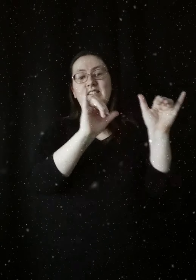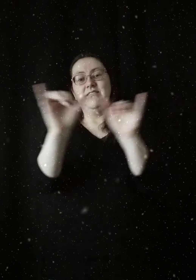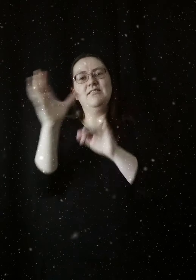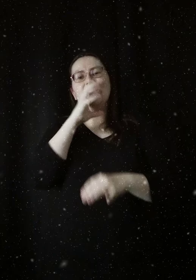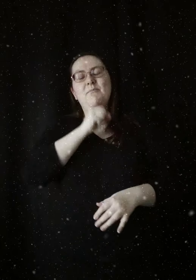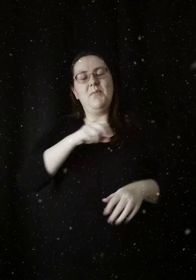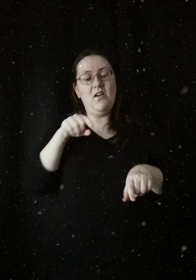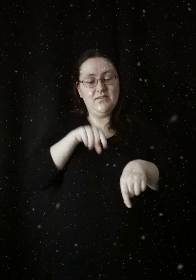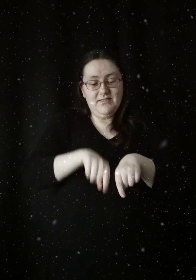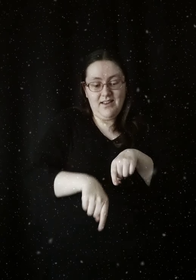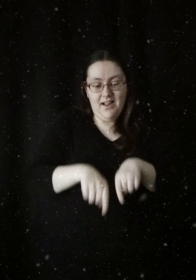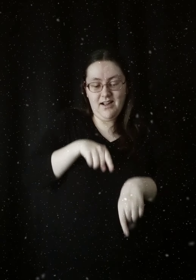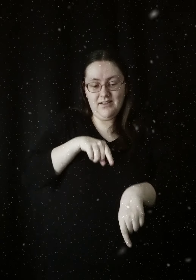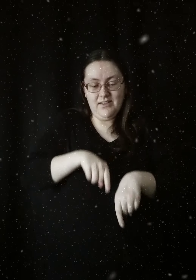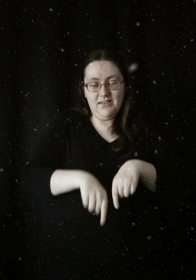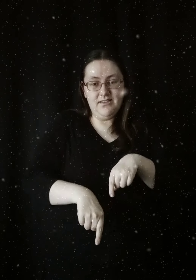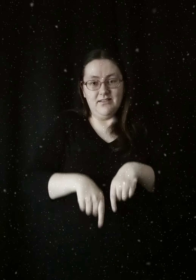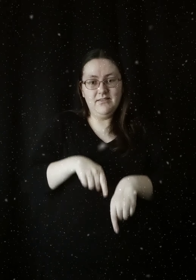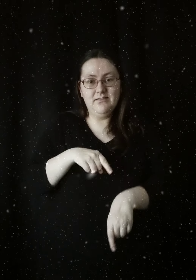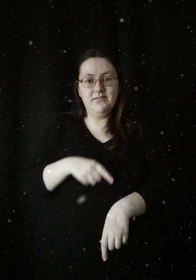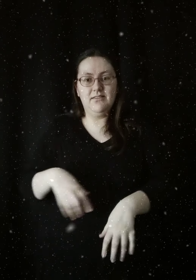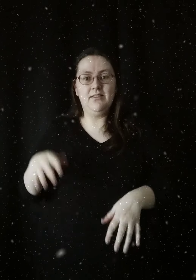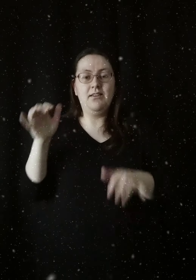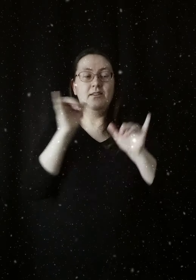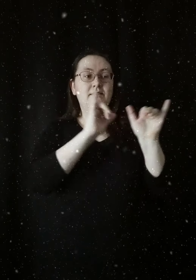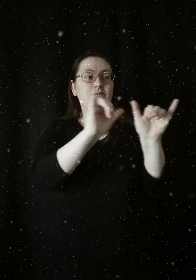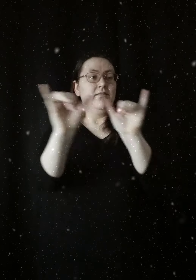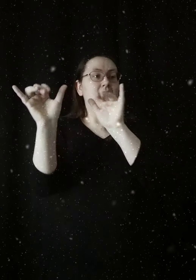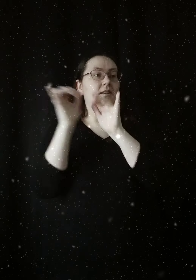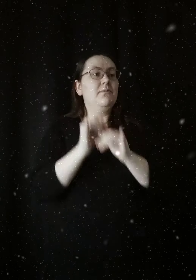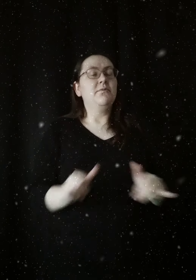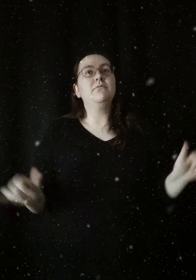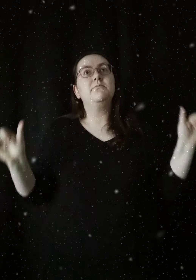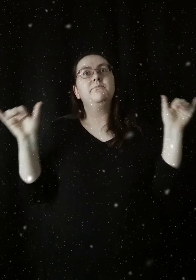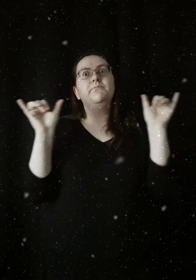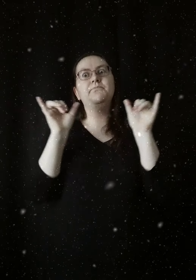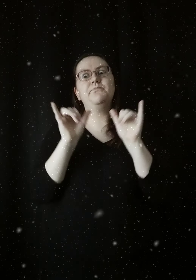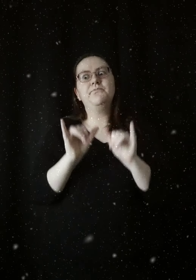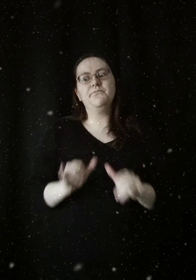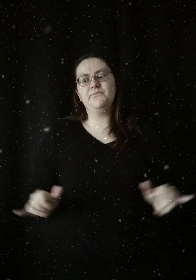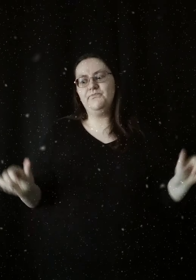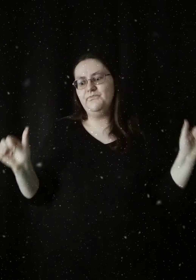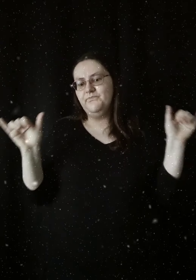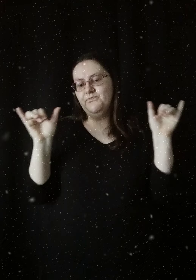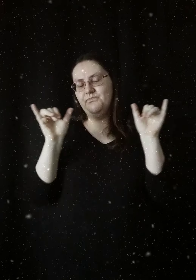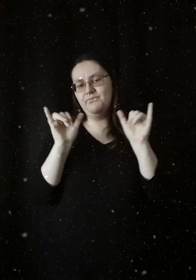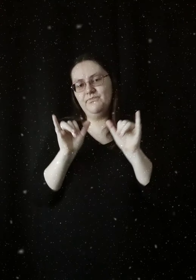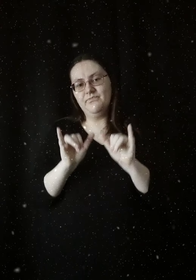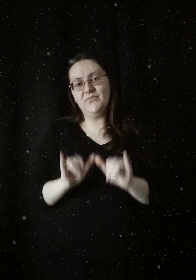Same old stockings Same routine